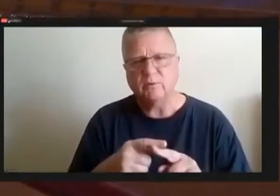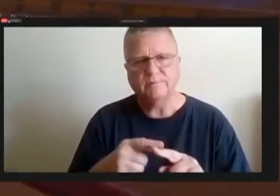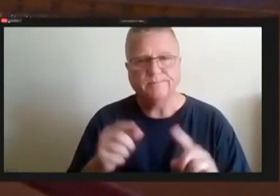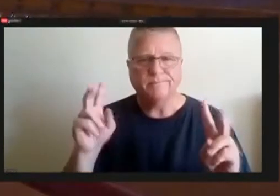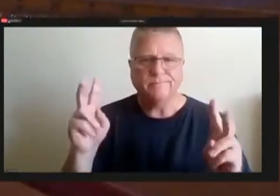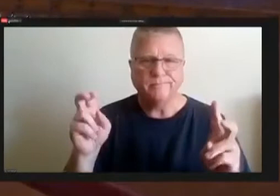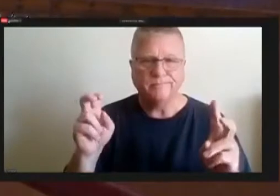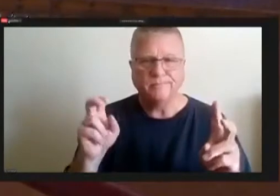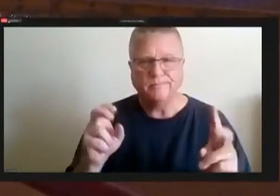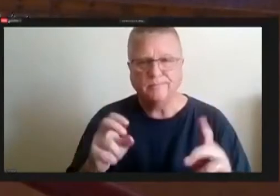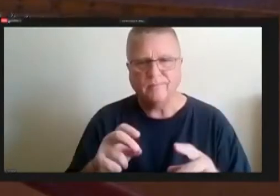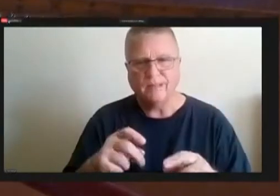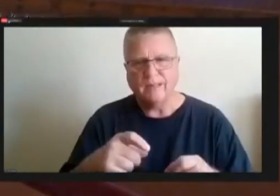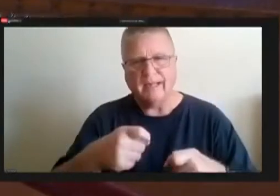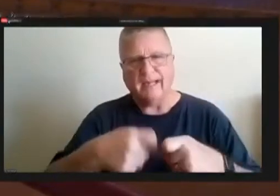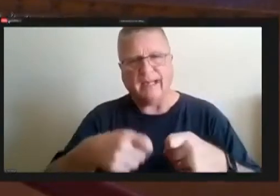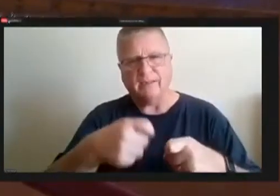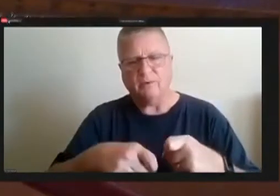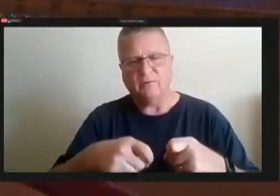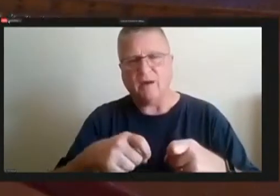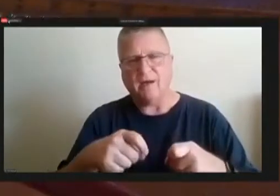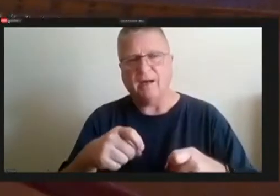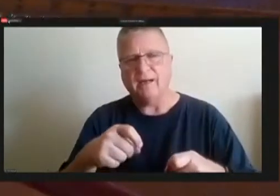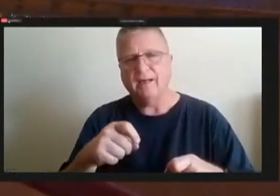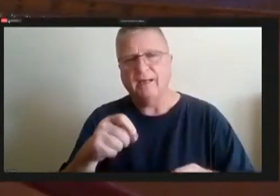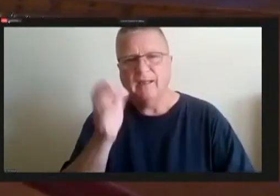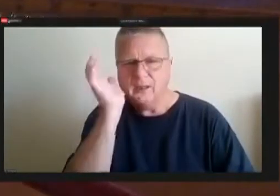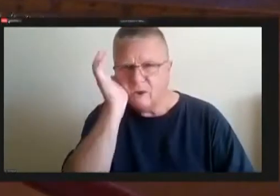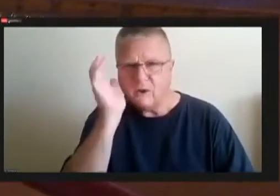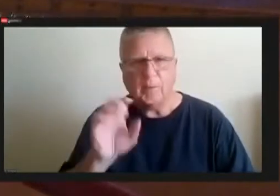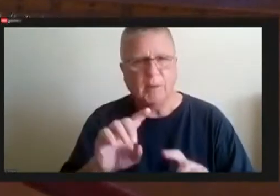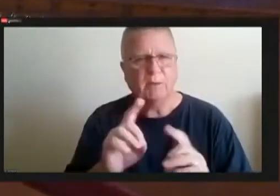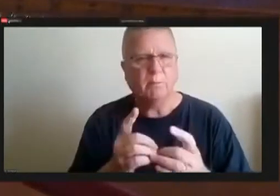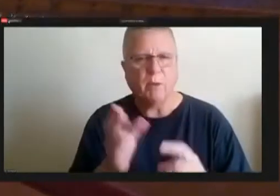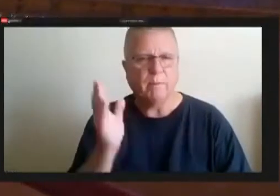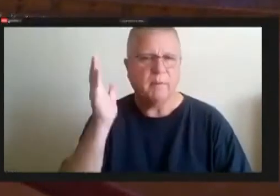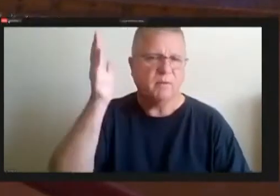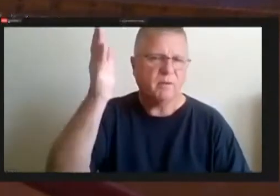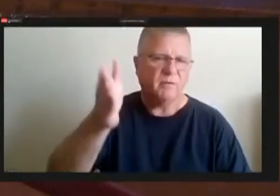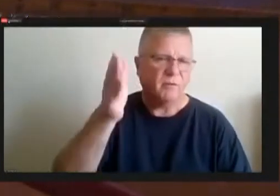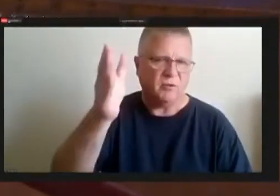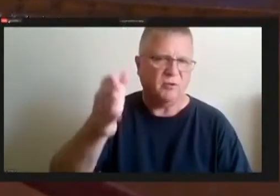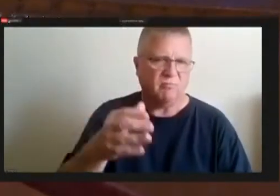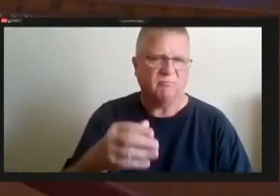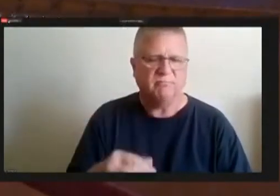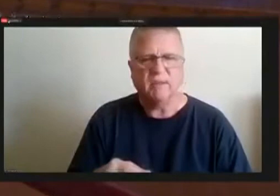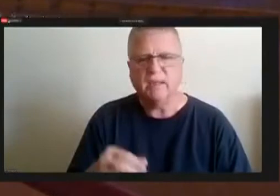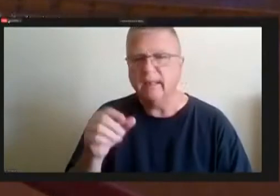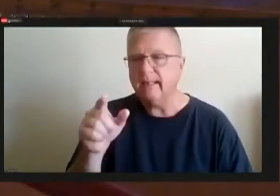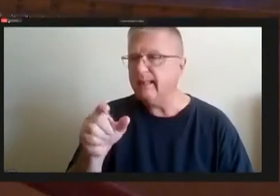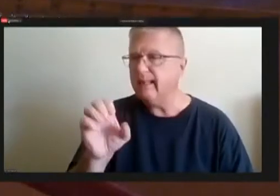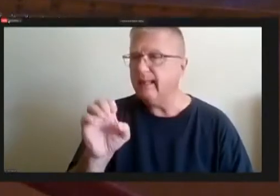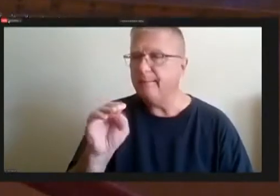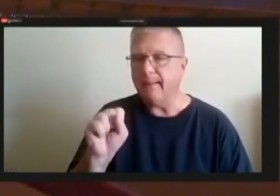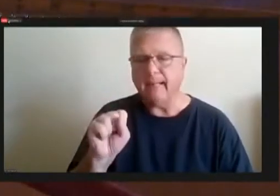department as well in the future. So, the EMF vehicles were not a top priority for .